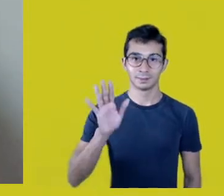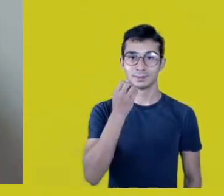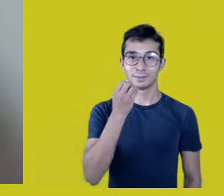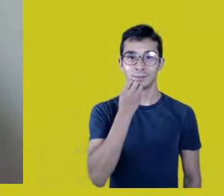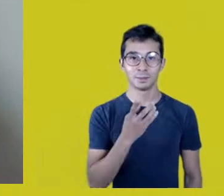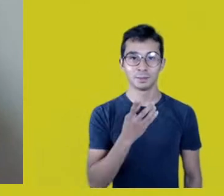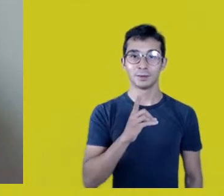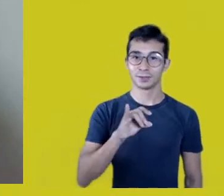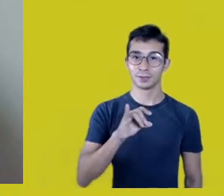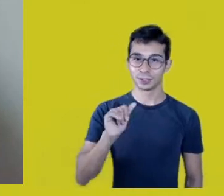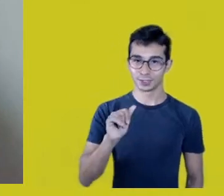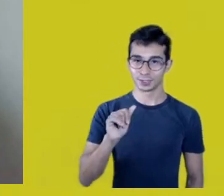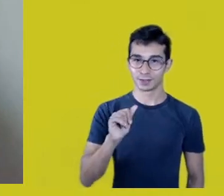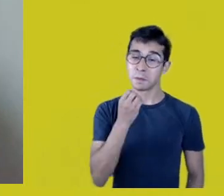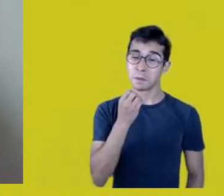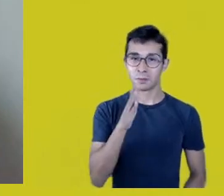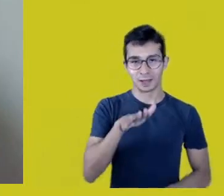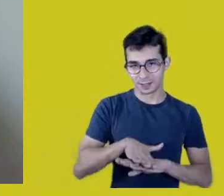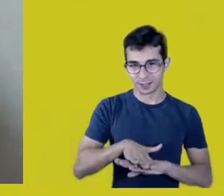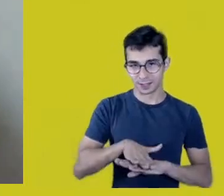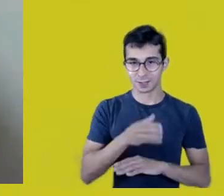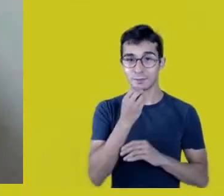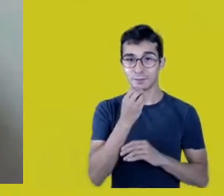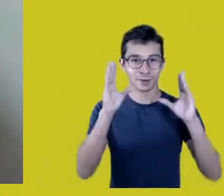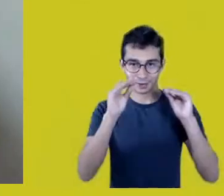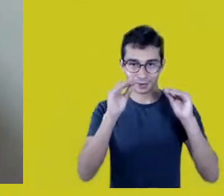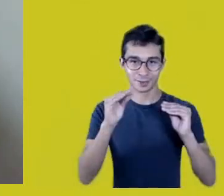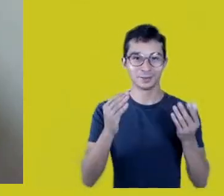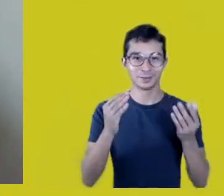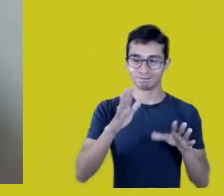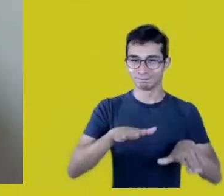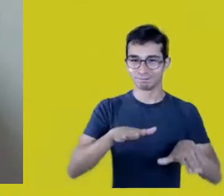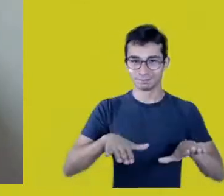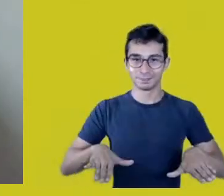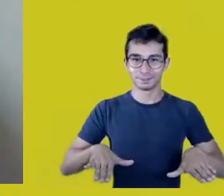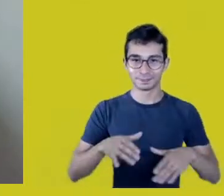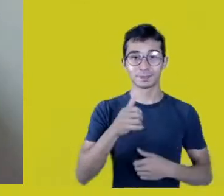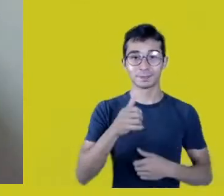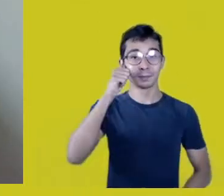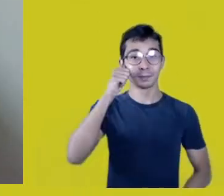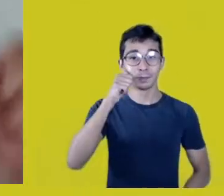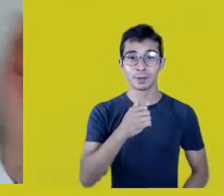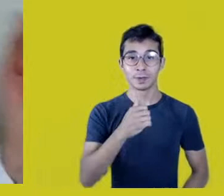good afternoon, good evening and welcome, everyone,